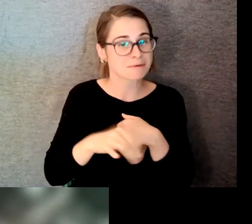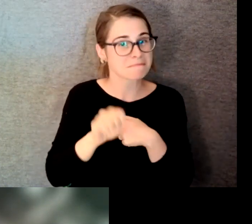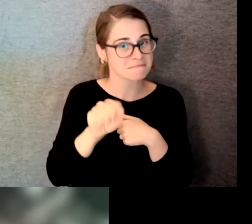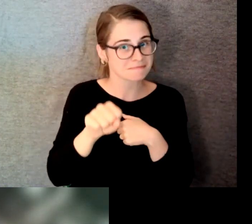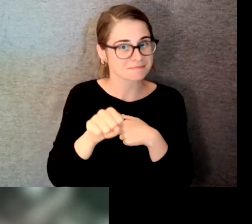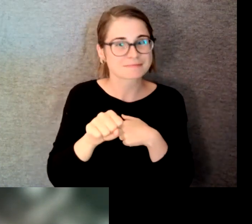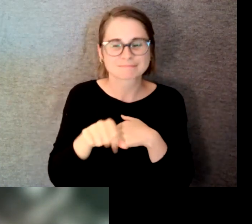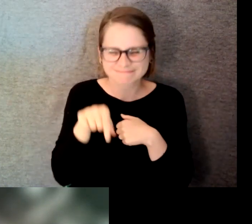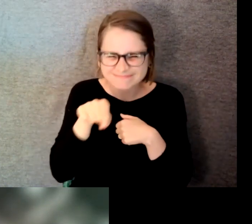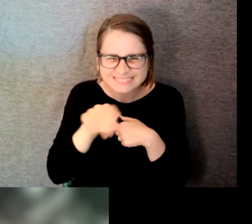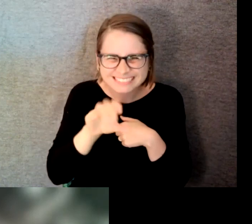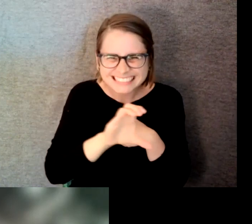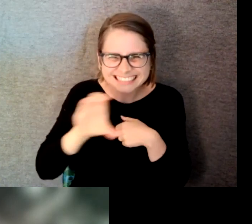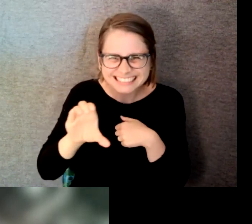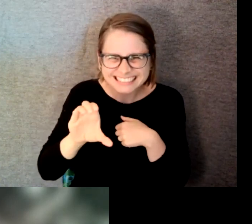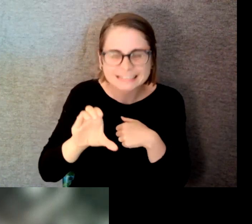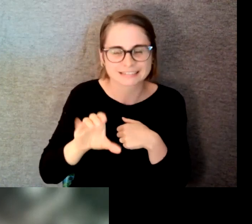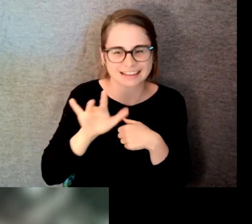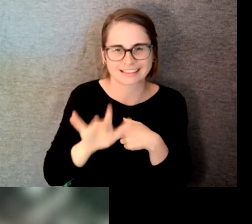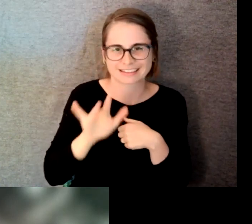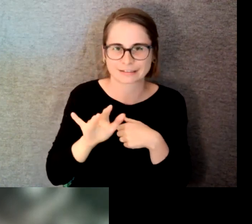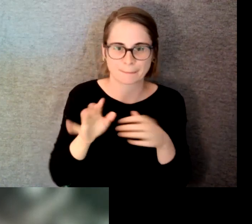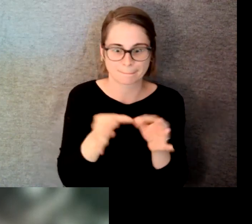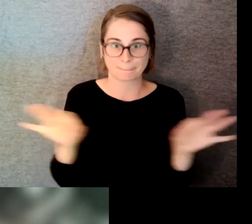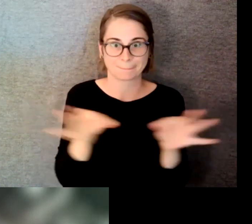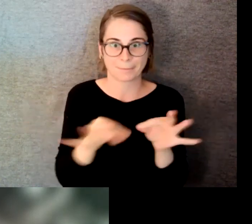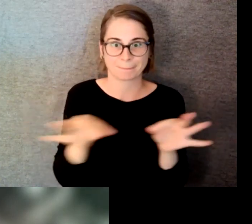button at the bottom of your window if you have any technical questions feel free to